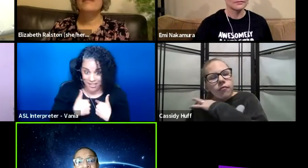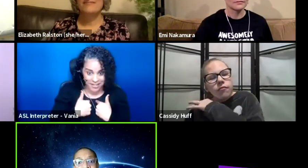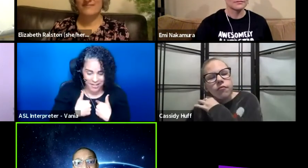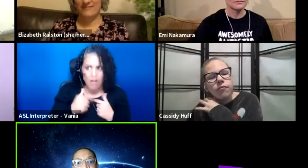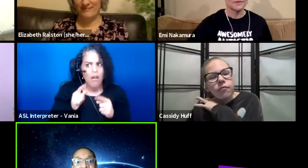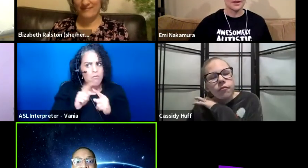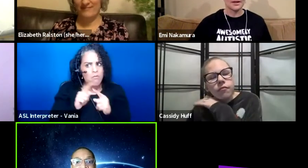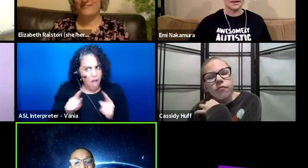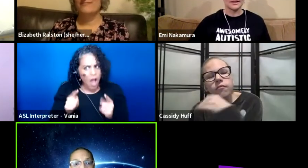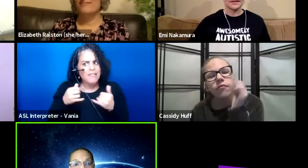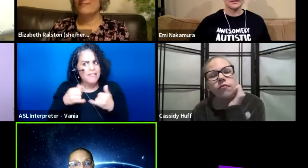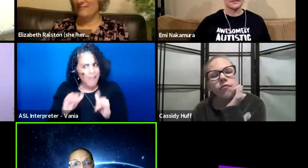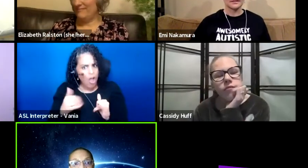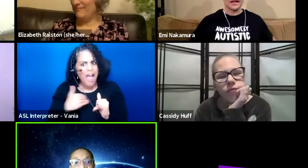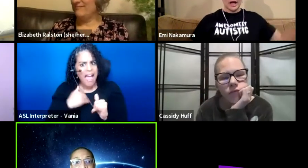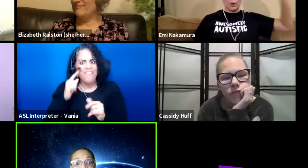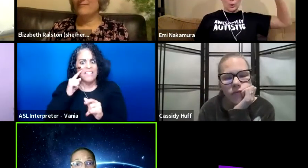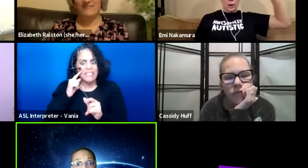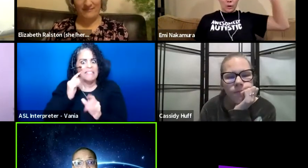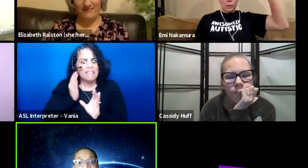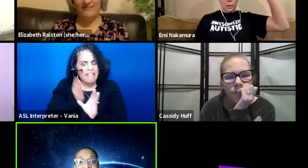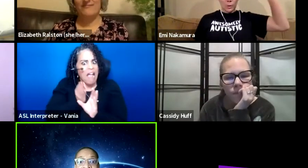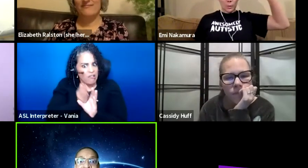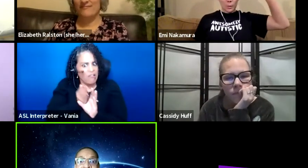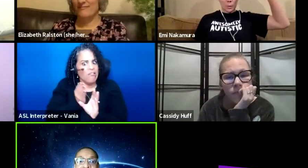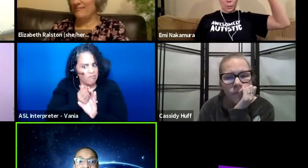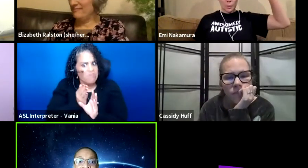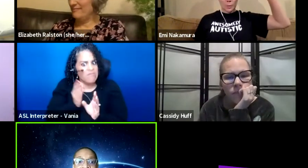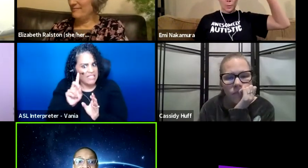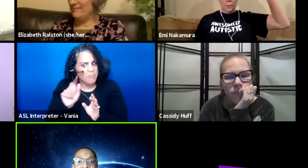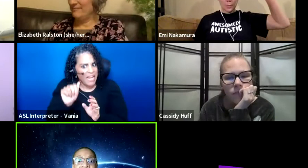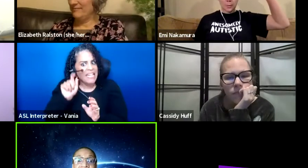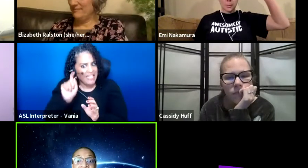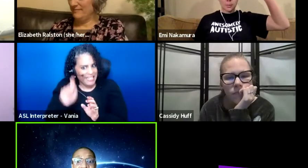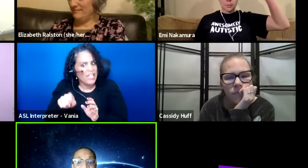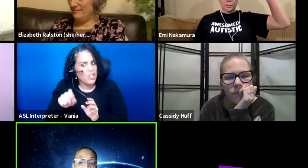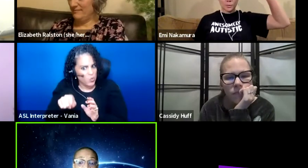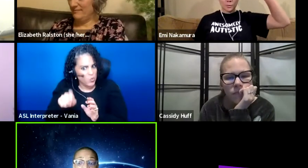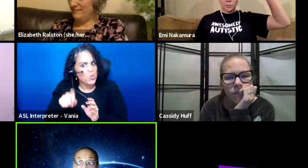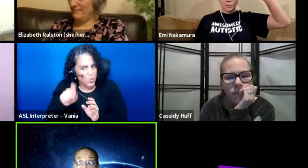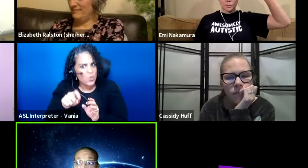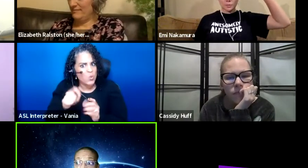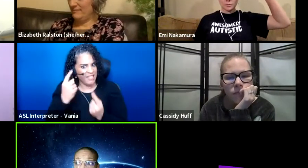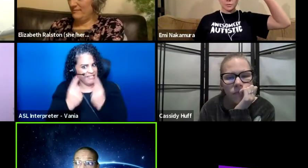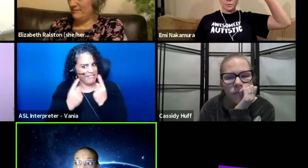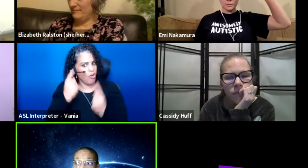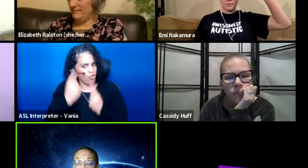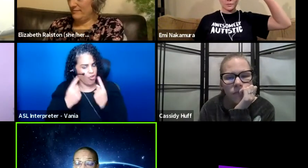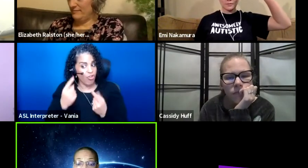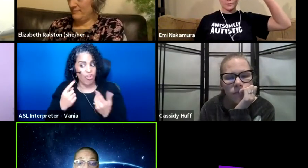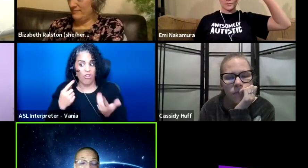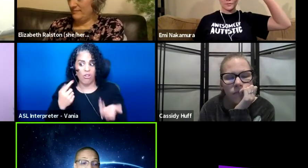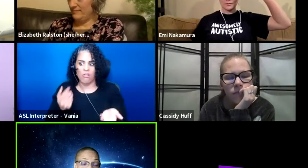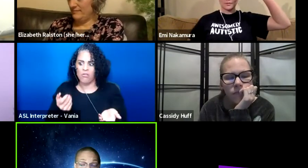have psychiatric disabilities that need to be taken into consideration, because if I could be,